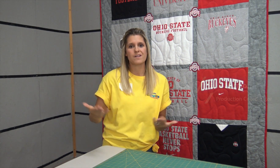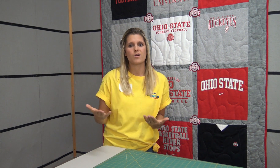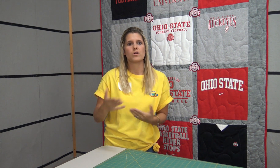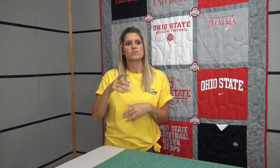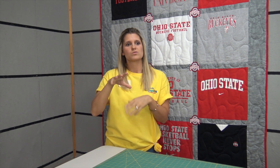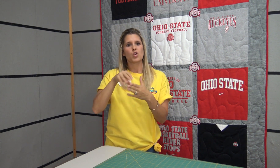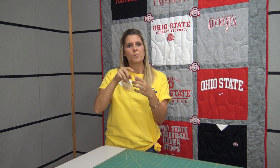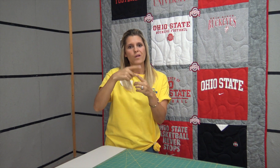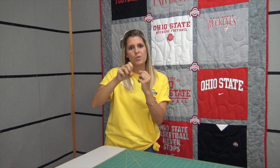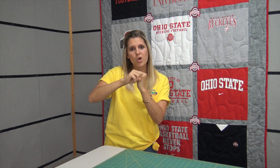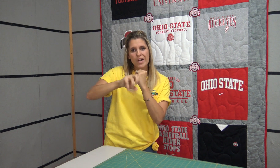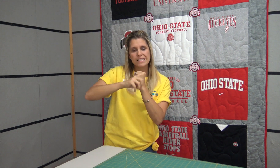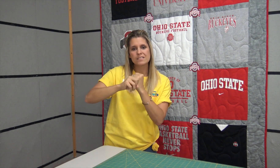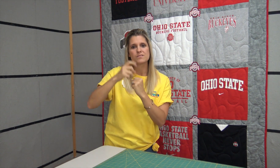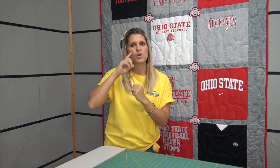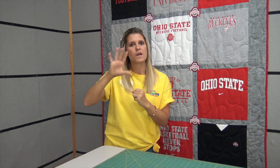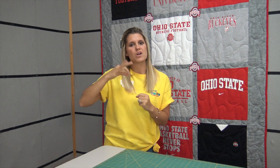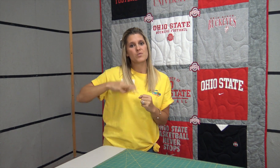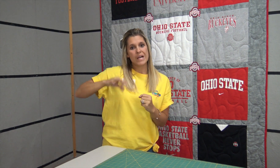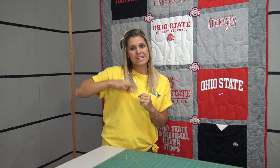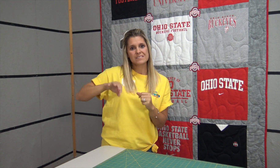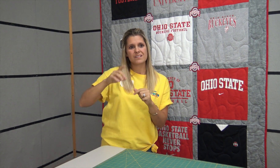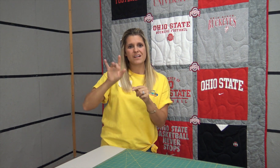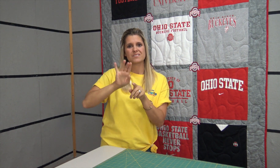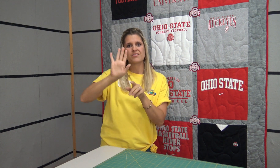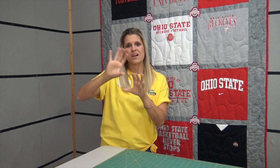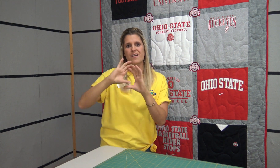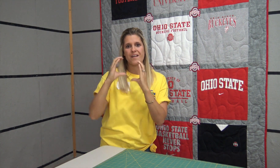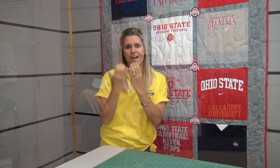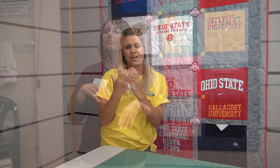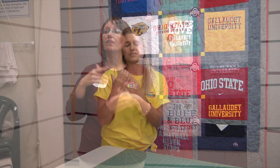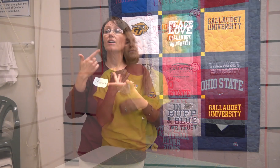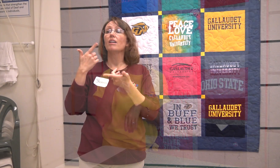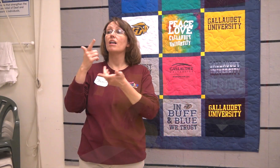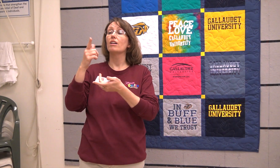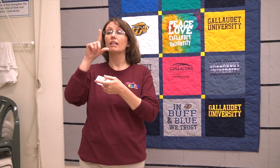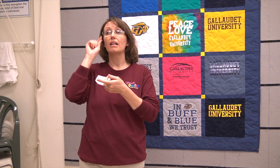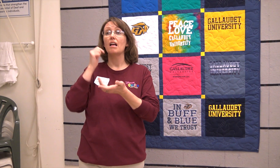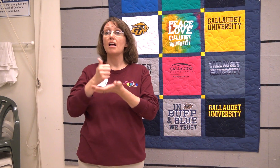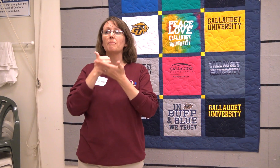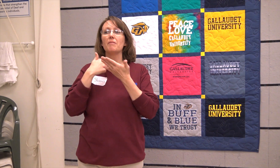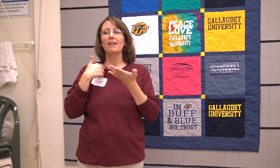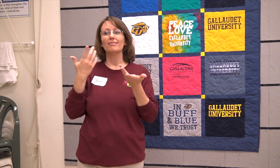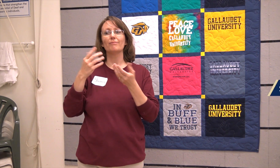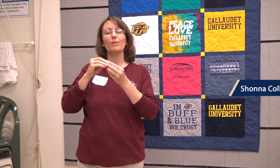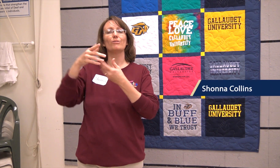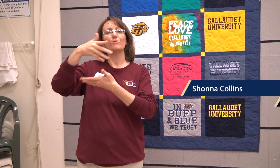They would come here to learn about marketing, and they would be able to get class credits. Gallaudet taught me how